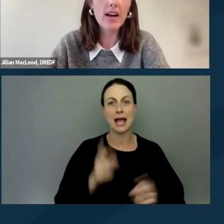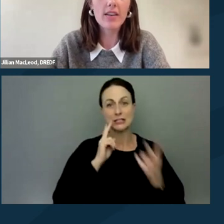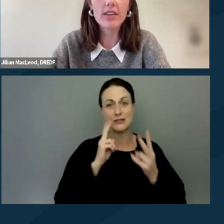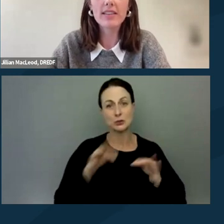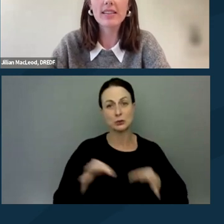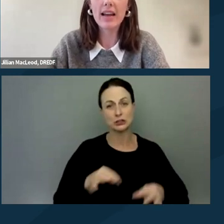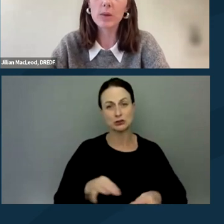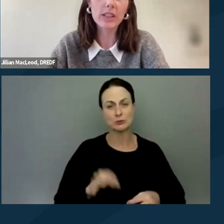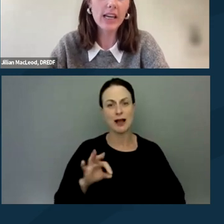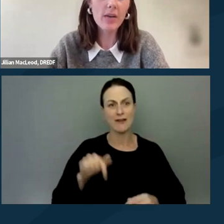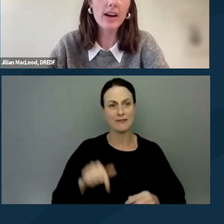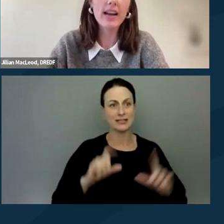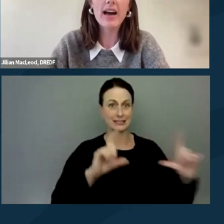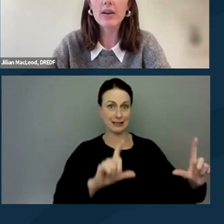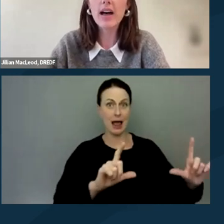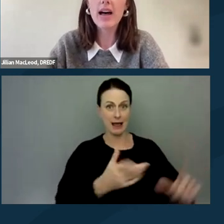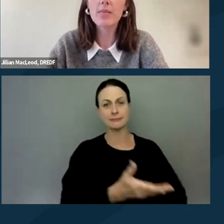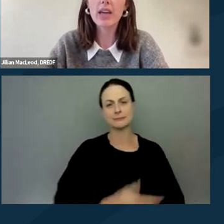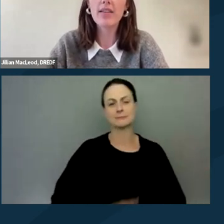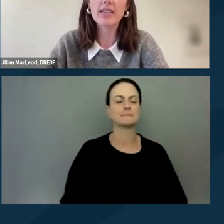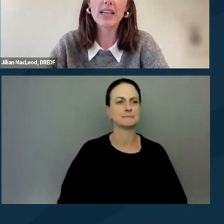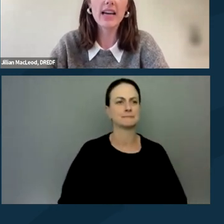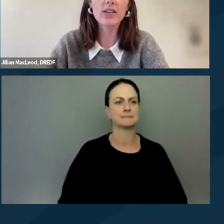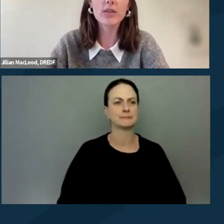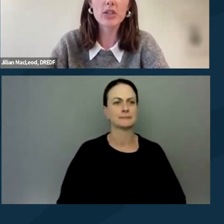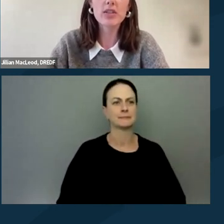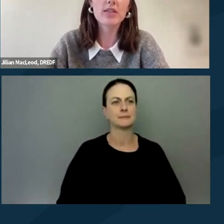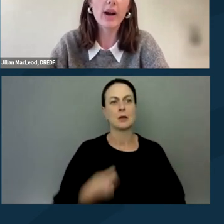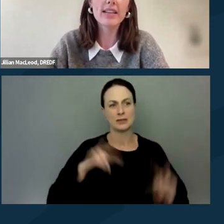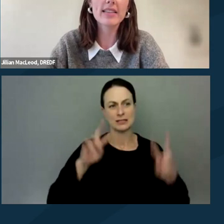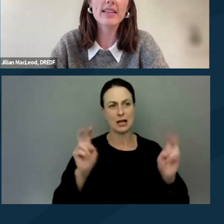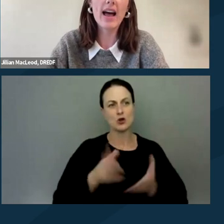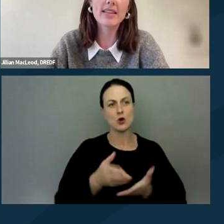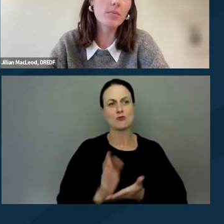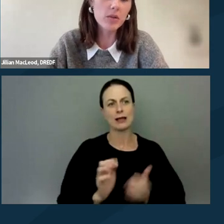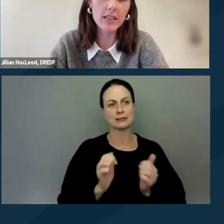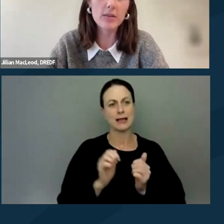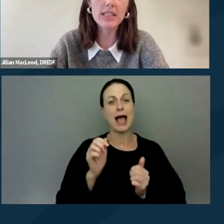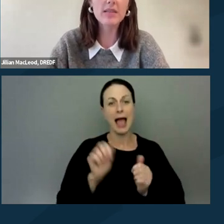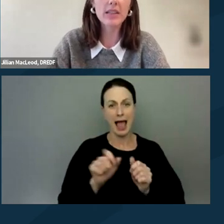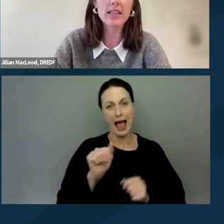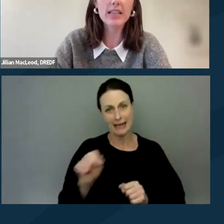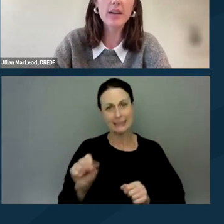of the slide we're looking at right now, we have the title, which is Your Rights as a Protestor with Disabilities.